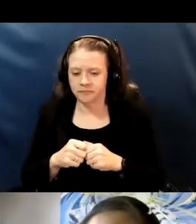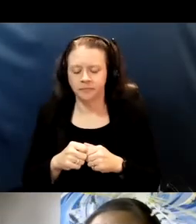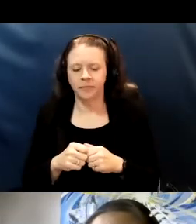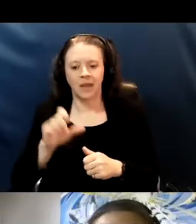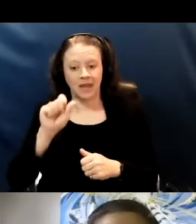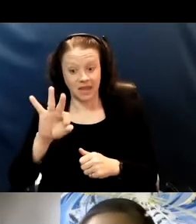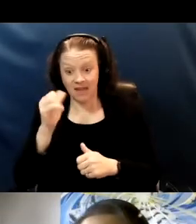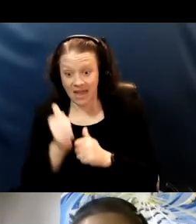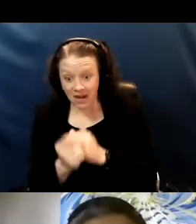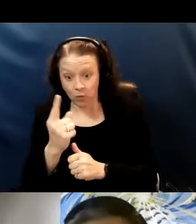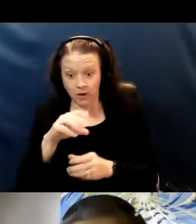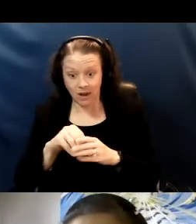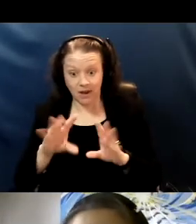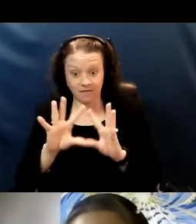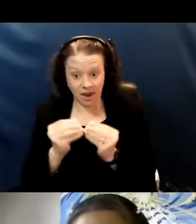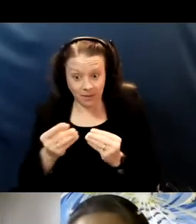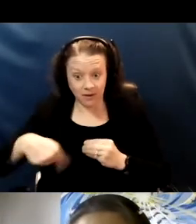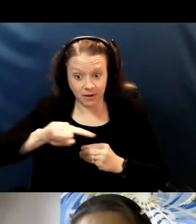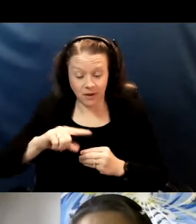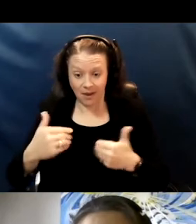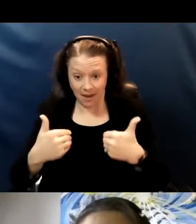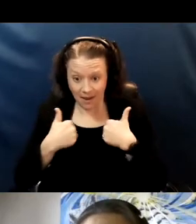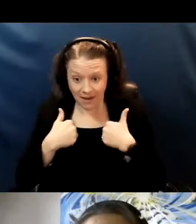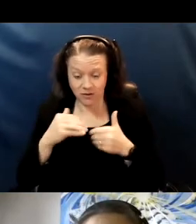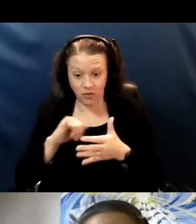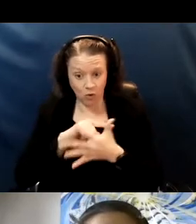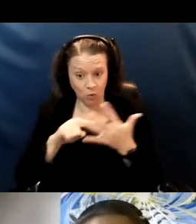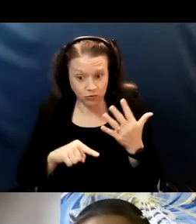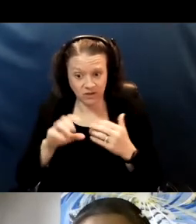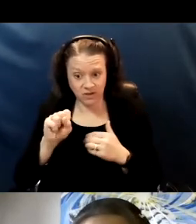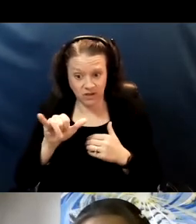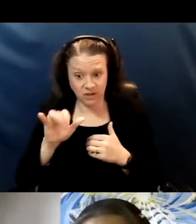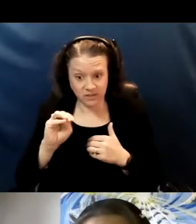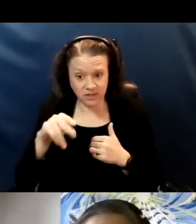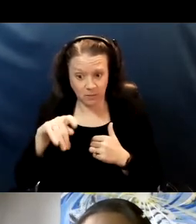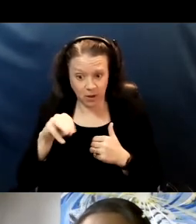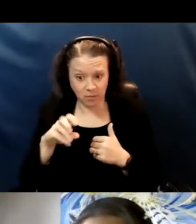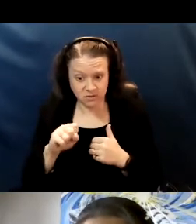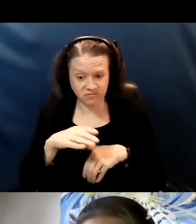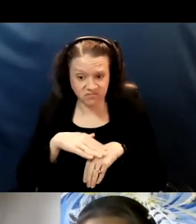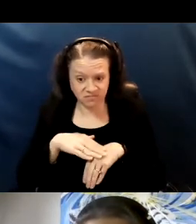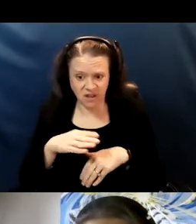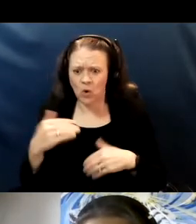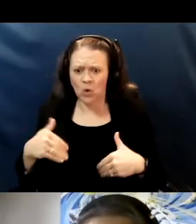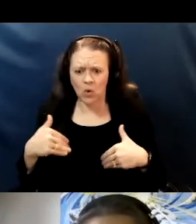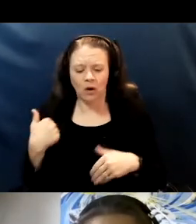then we should also take the exact same precautions because we have to do this as a team in the community.